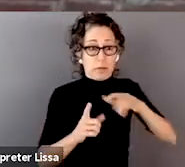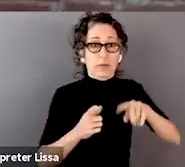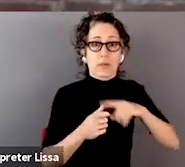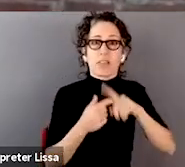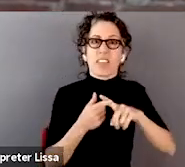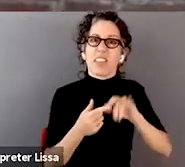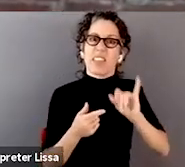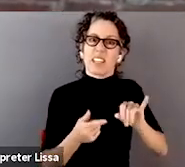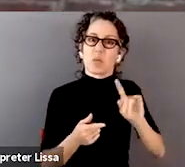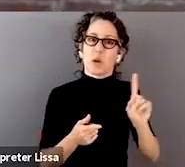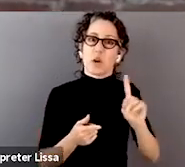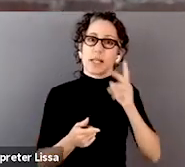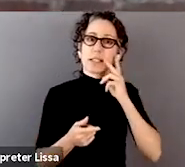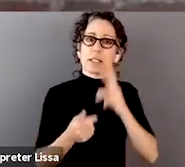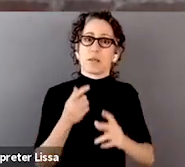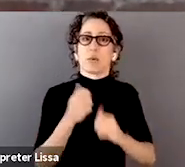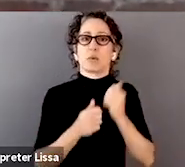where I see the most challenges here.